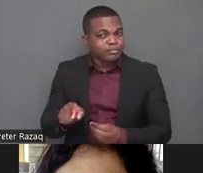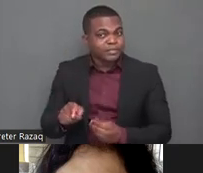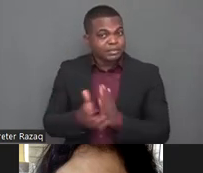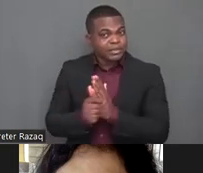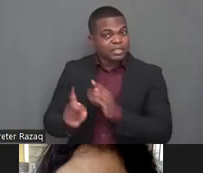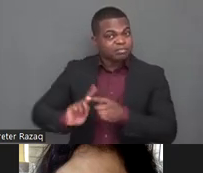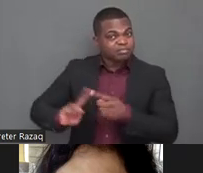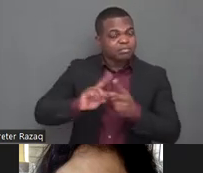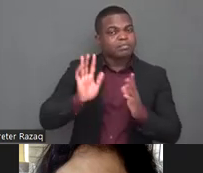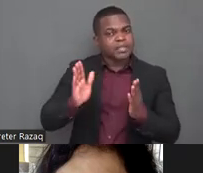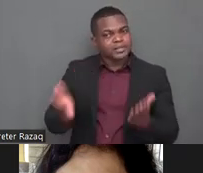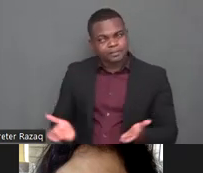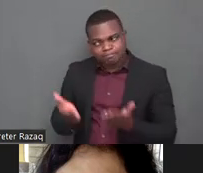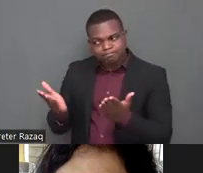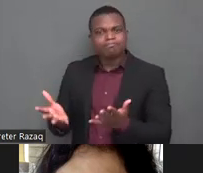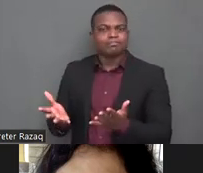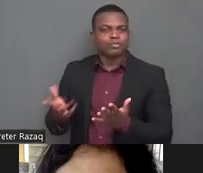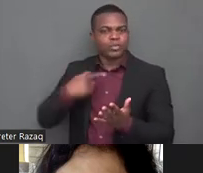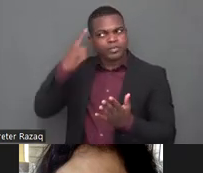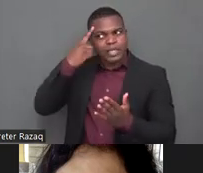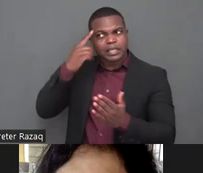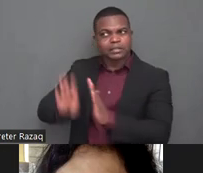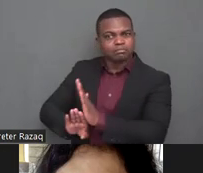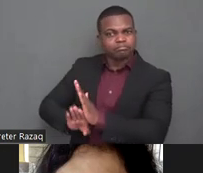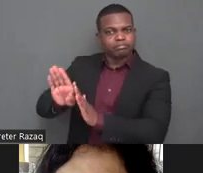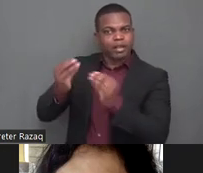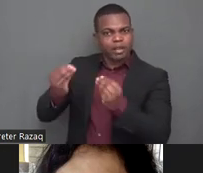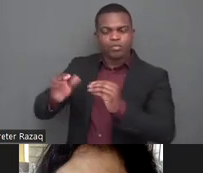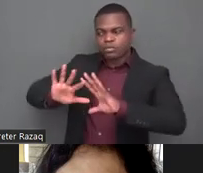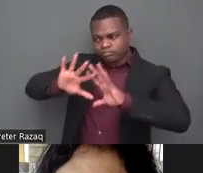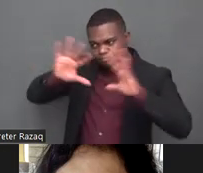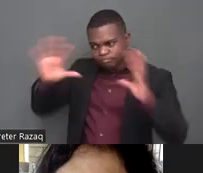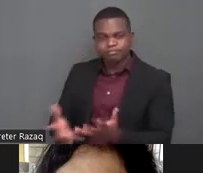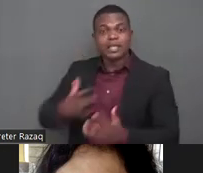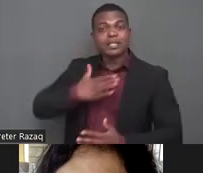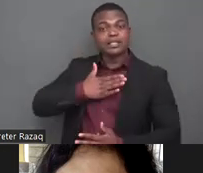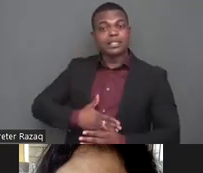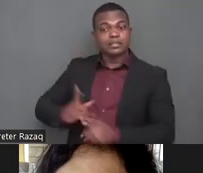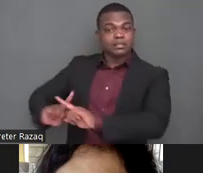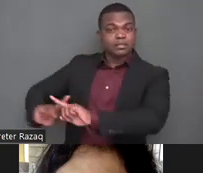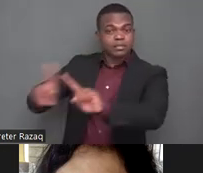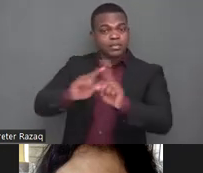of online digital classrooms and distance learning digital classrooms created an opportunity for all